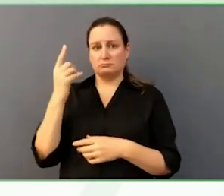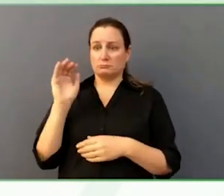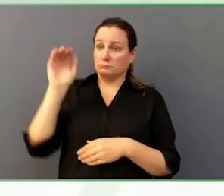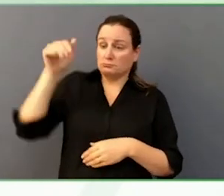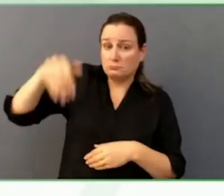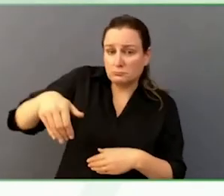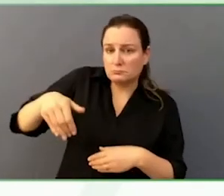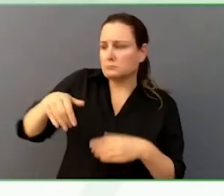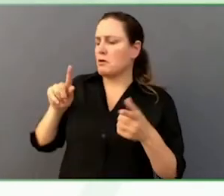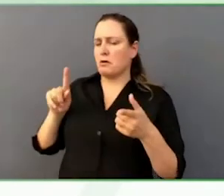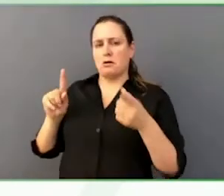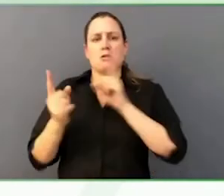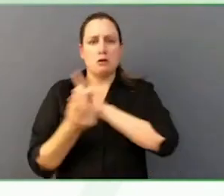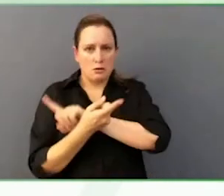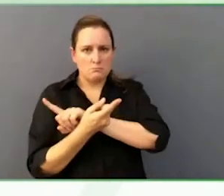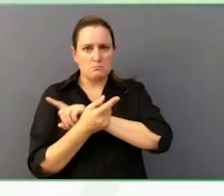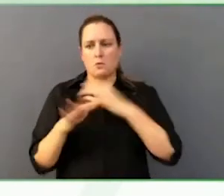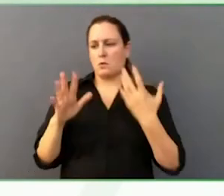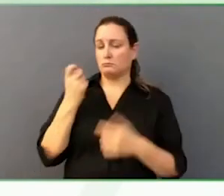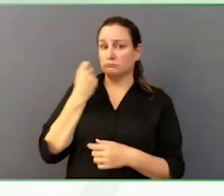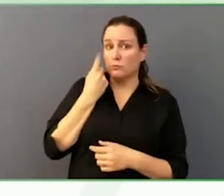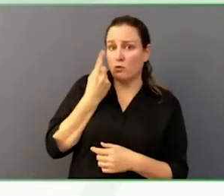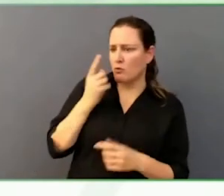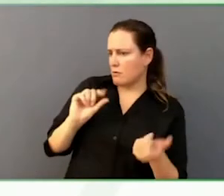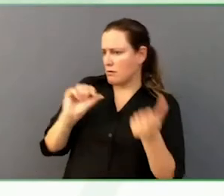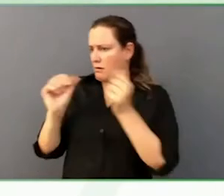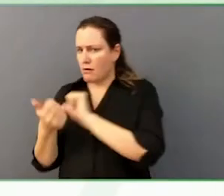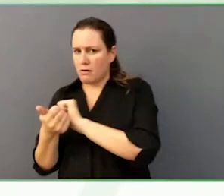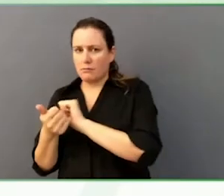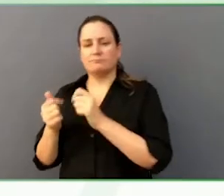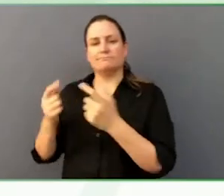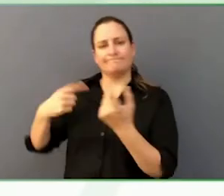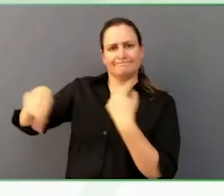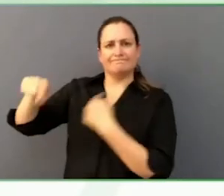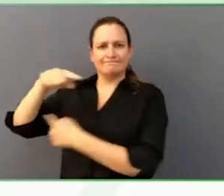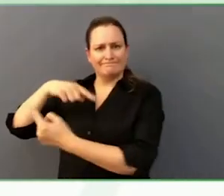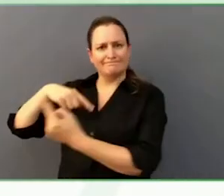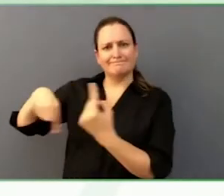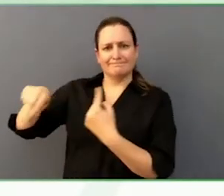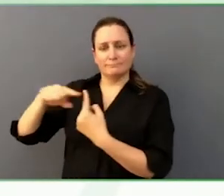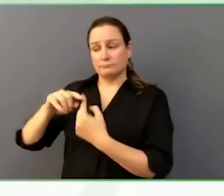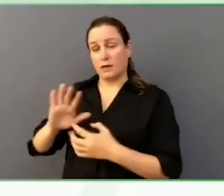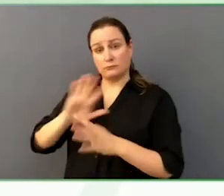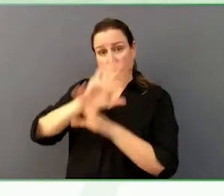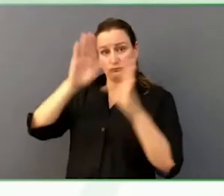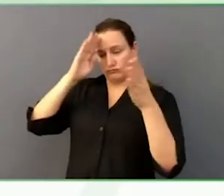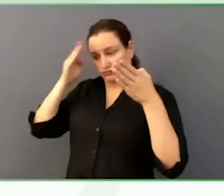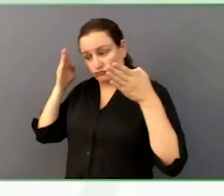doesn't matter, they plan, Nicholas life, not the life of the staff, but